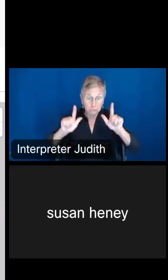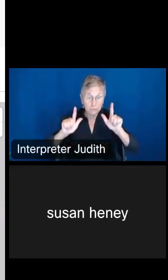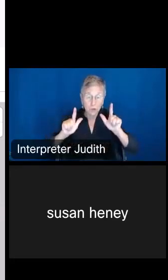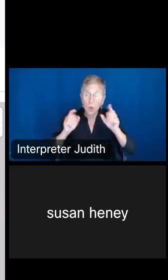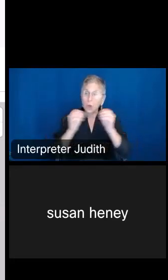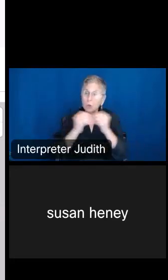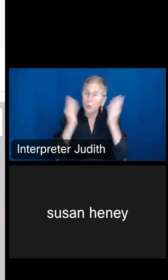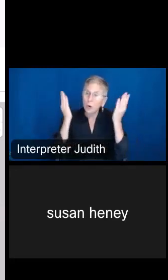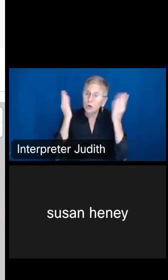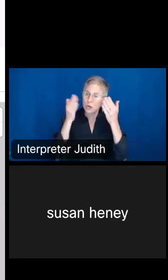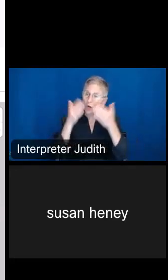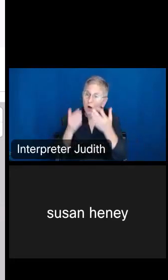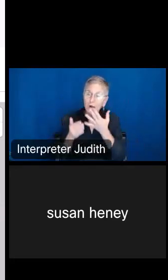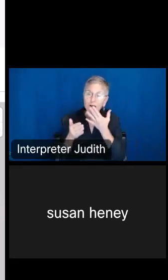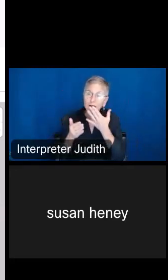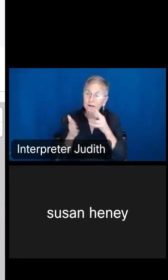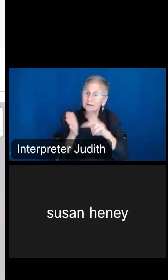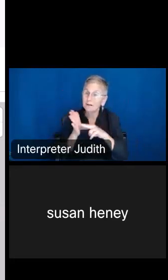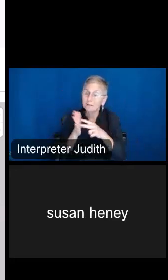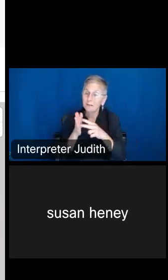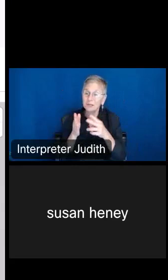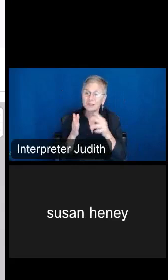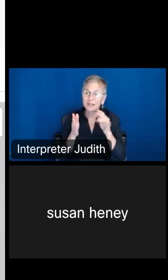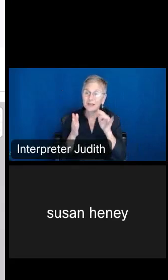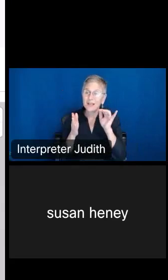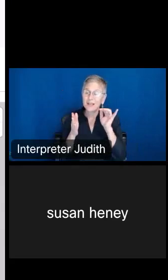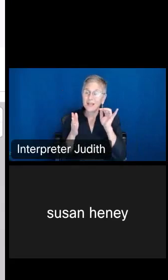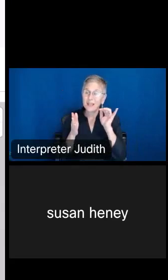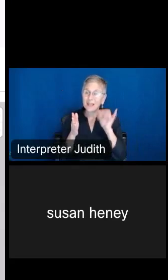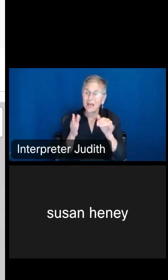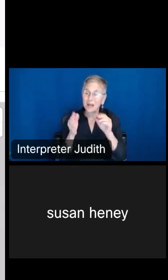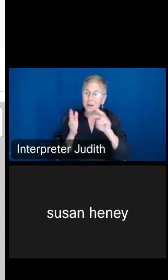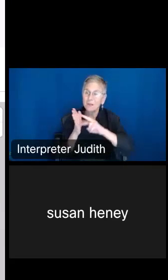the color, it just means the saturation or the concentration is greater.